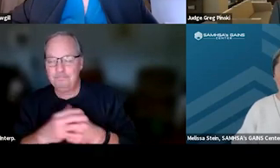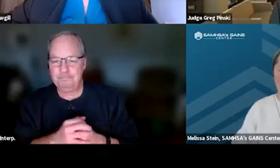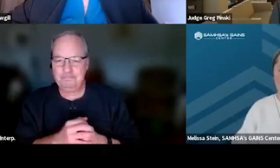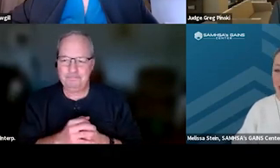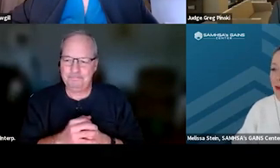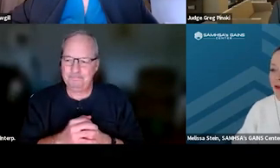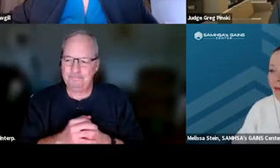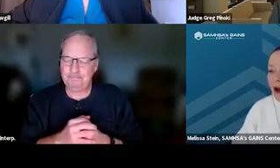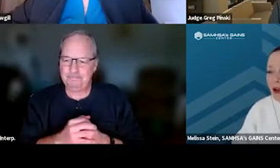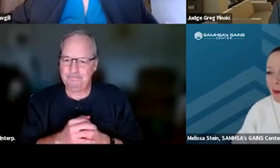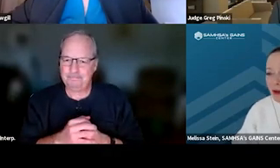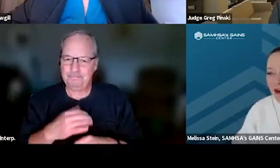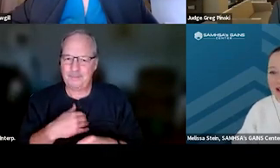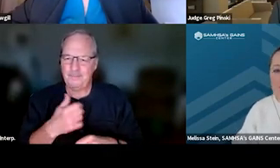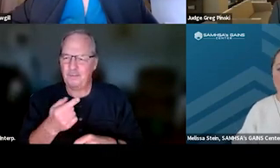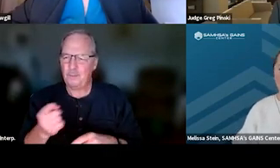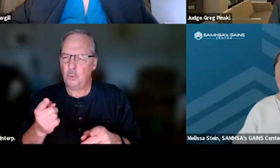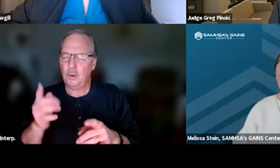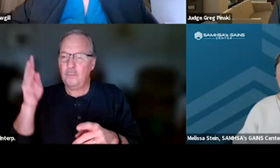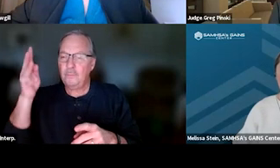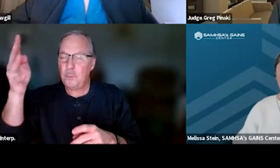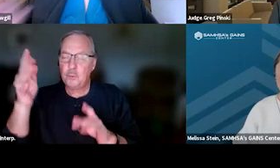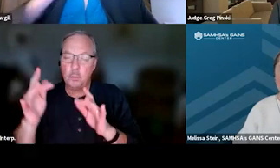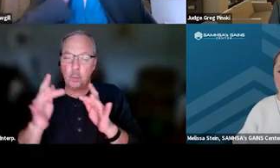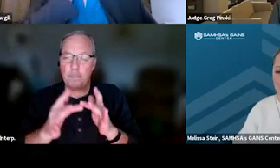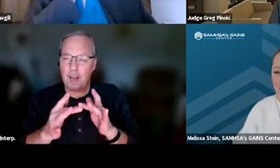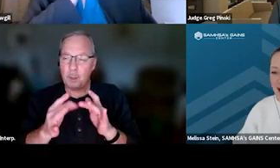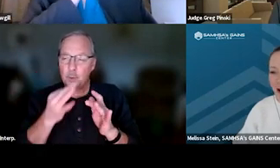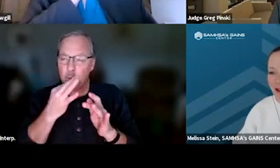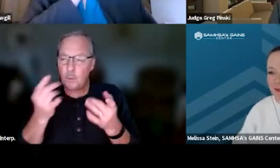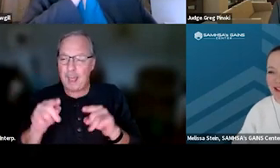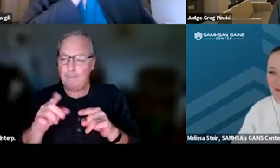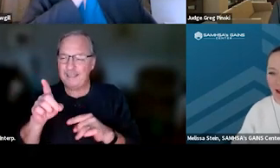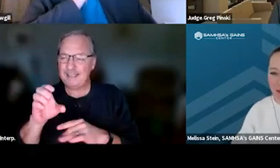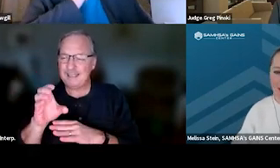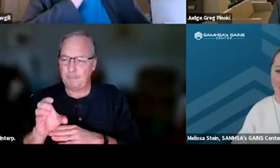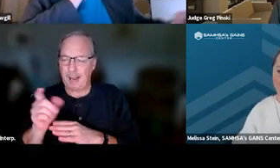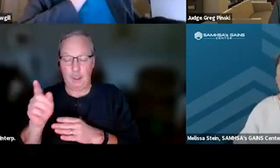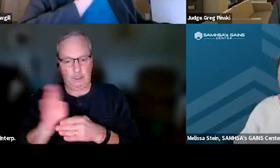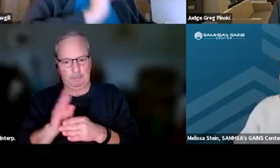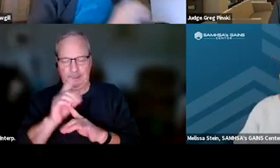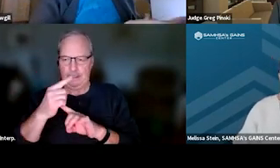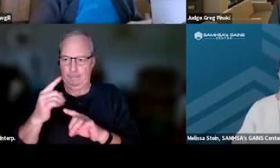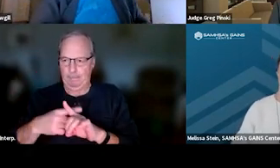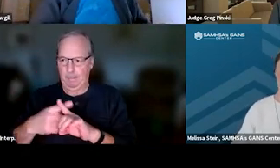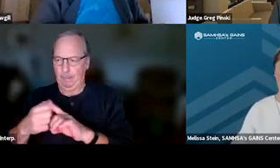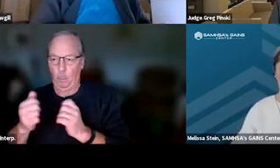And we do have a couple of upcoming webinars here at the GAINS Center in December. I know it's a busy month with holidays and time off,